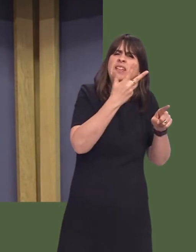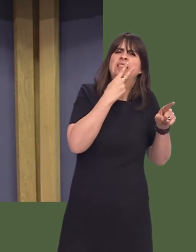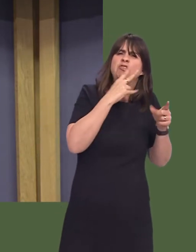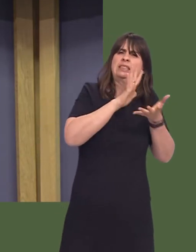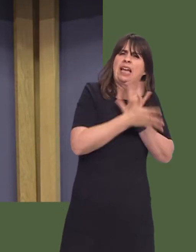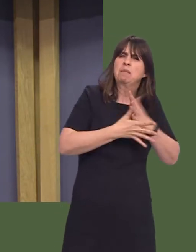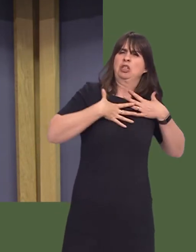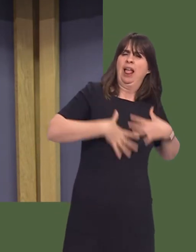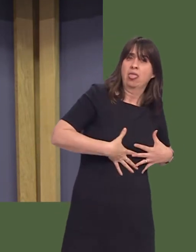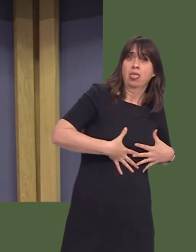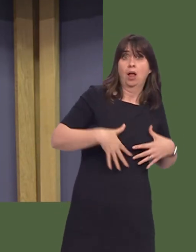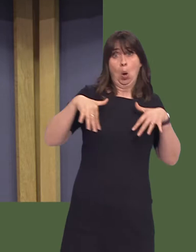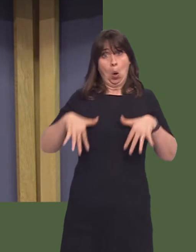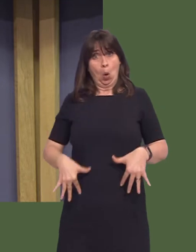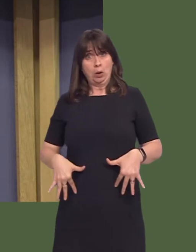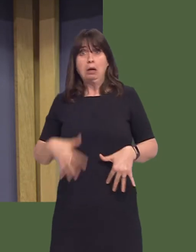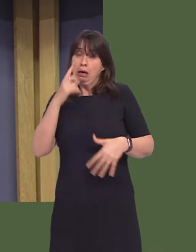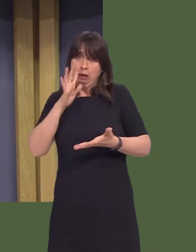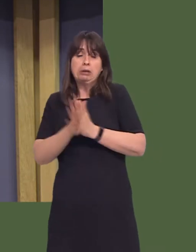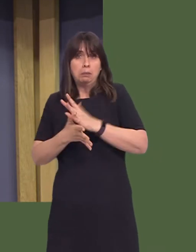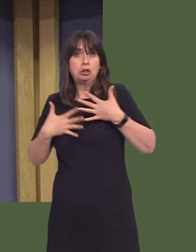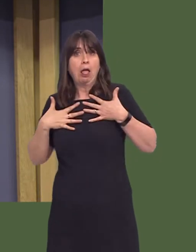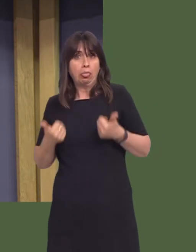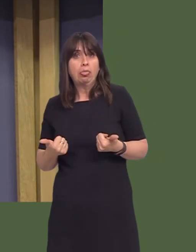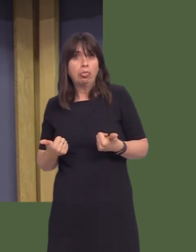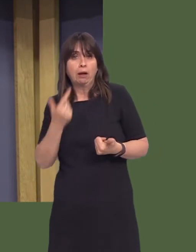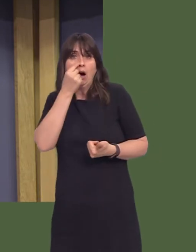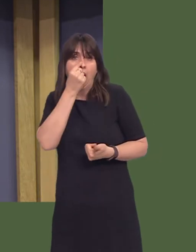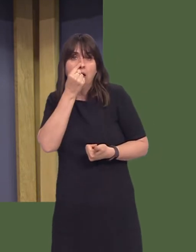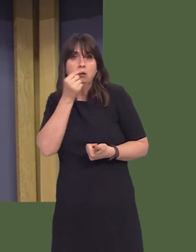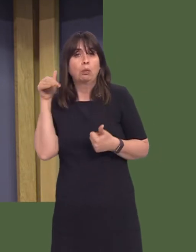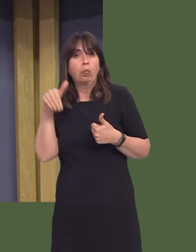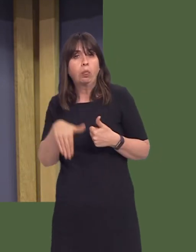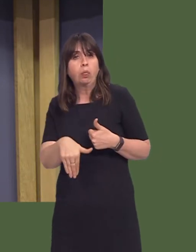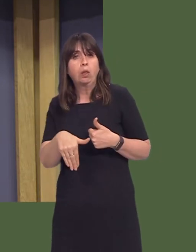I hosted a round-table discussion with Age Cymru in my constituency last month about